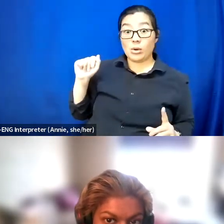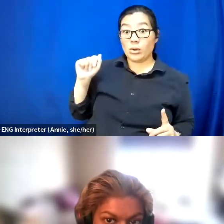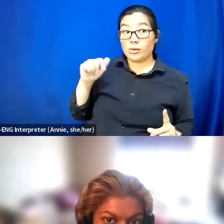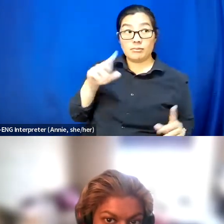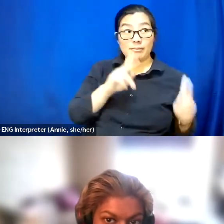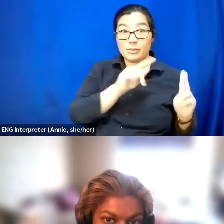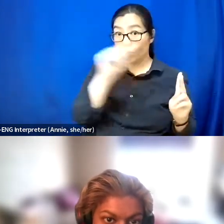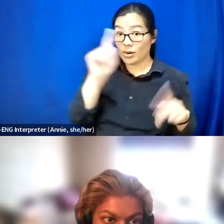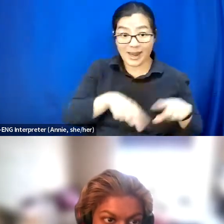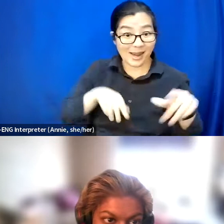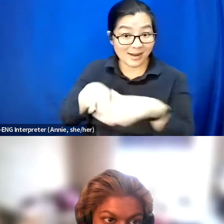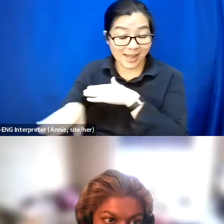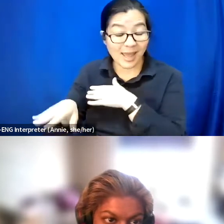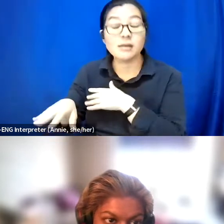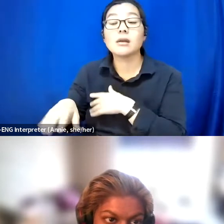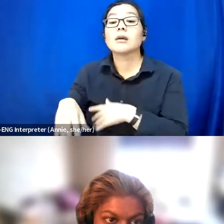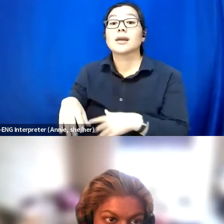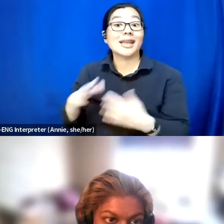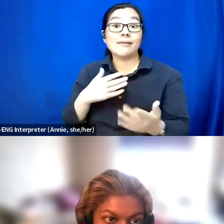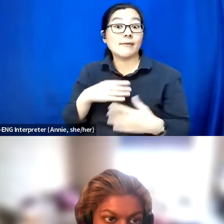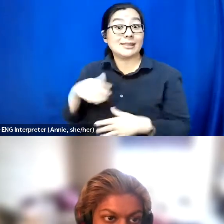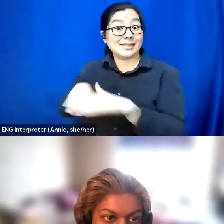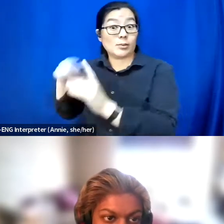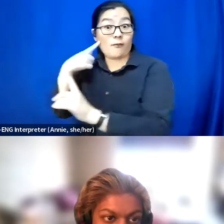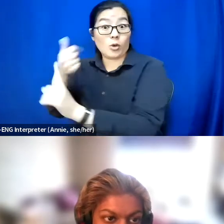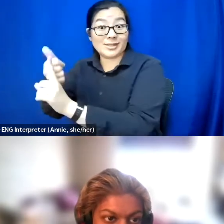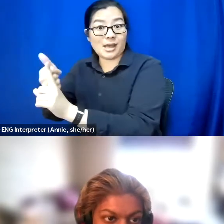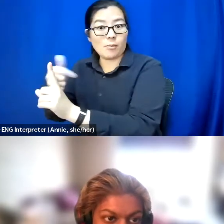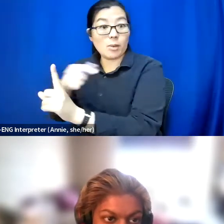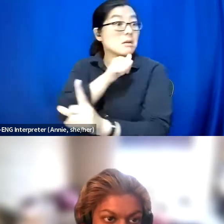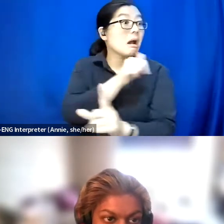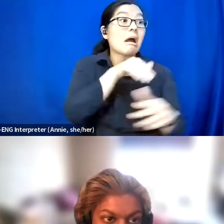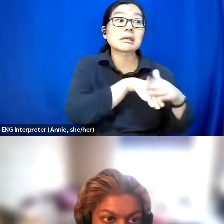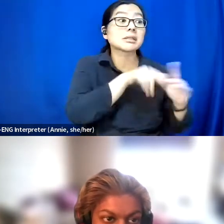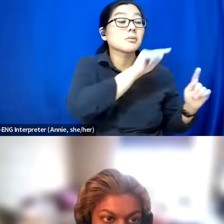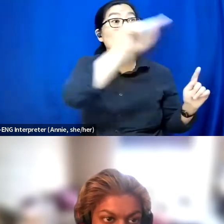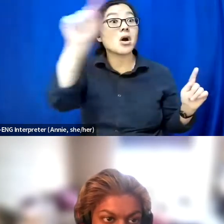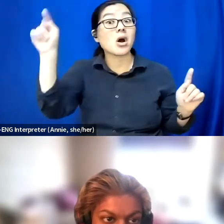And I really liked that idea. And she says that she'll be a difficult disabled person for as long